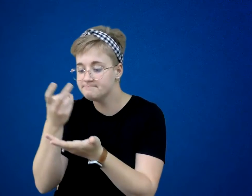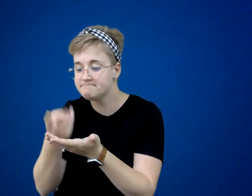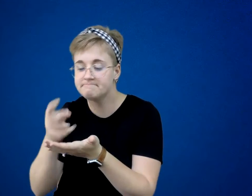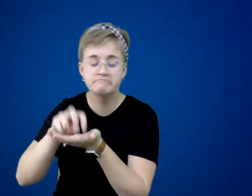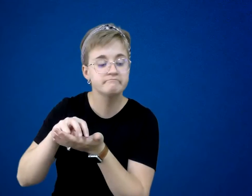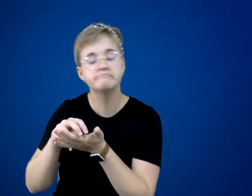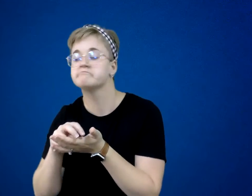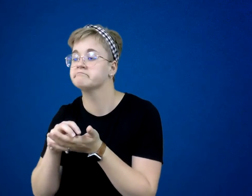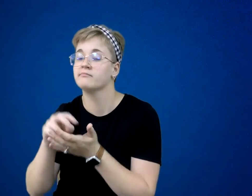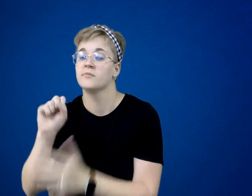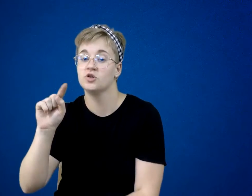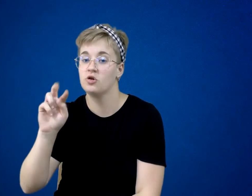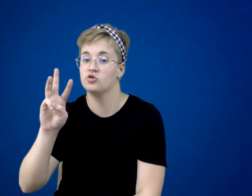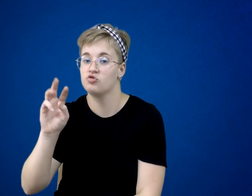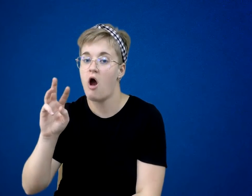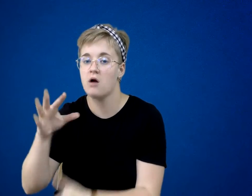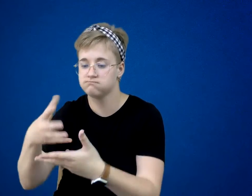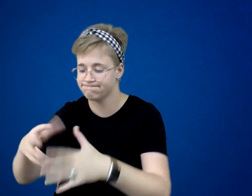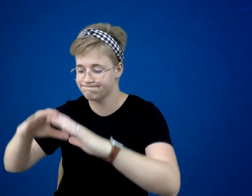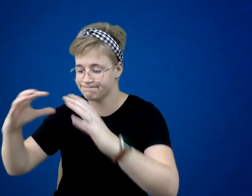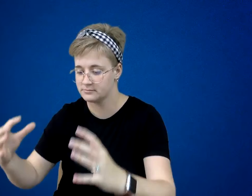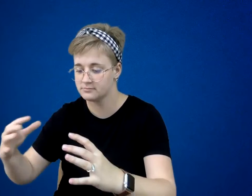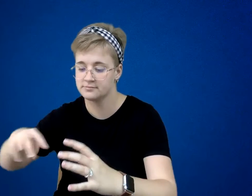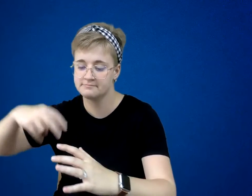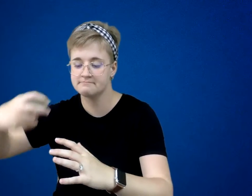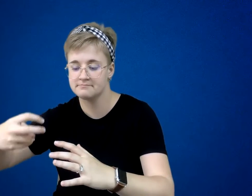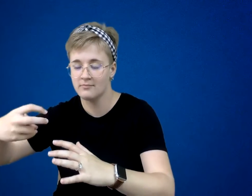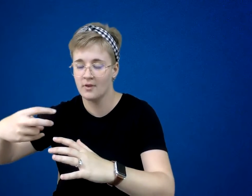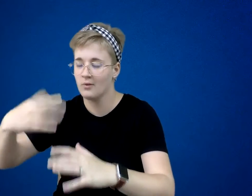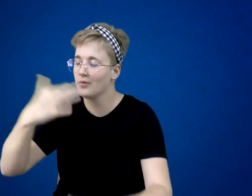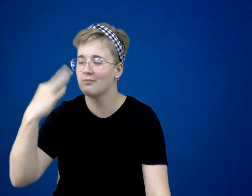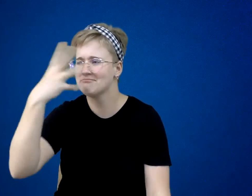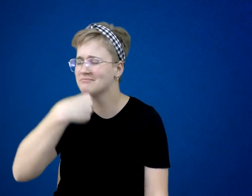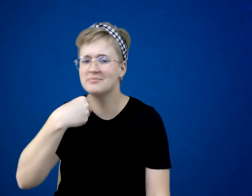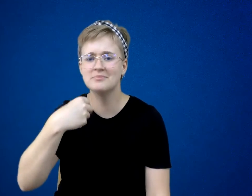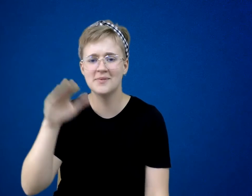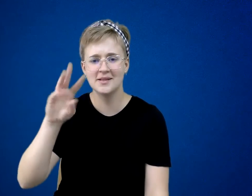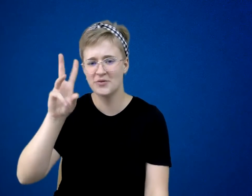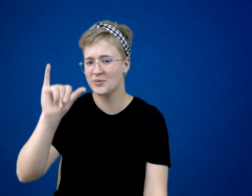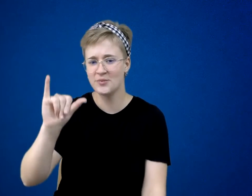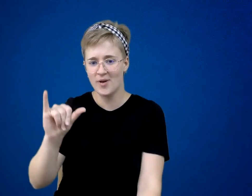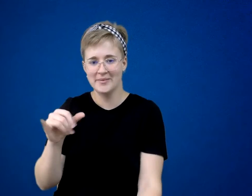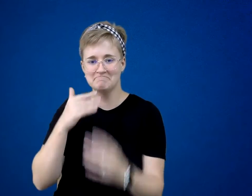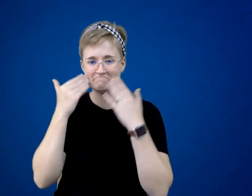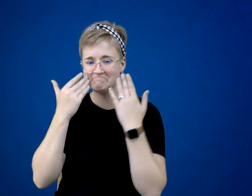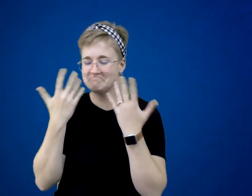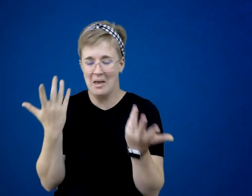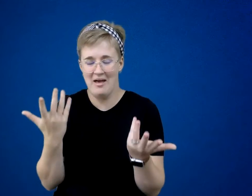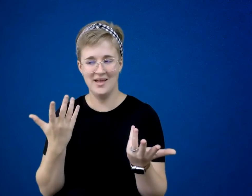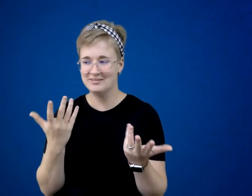They were so beautiful that little Willy couldn’t keep from smiling. Little Willy loved dogs.